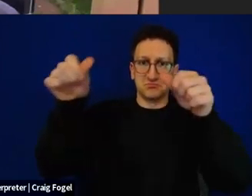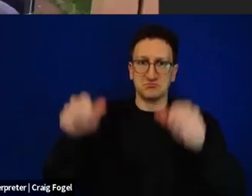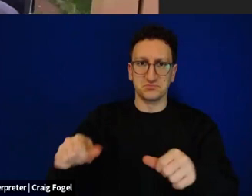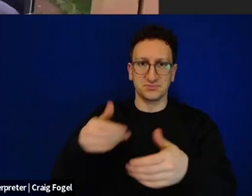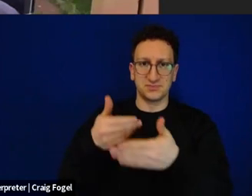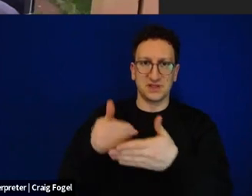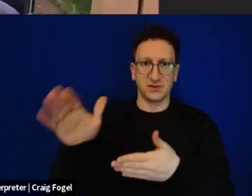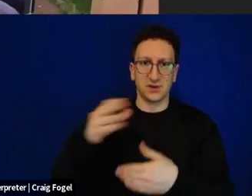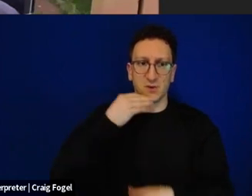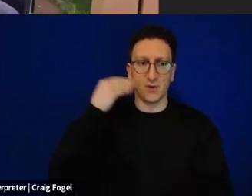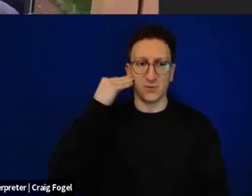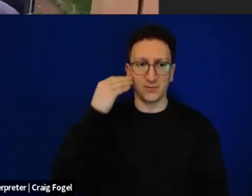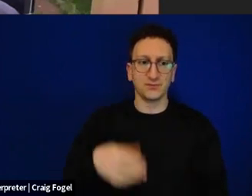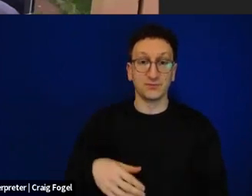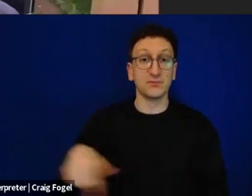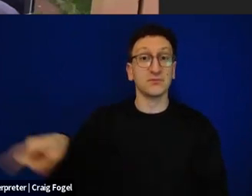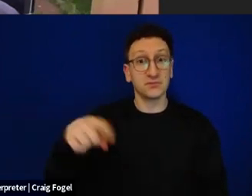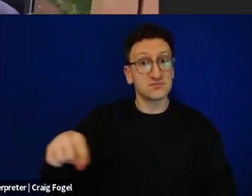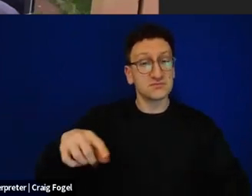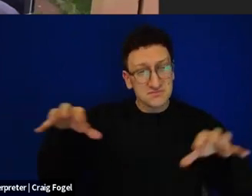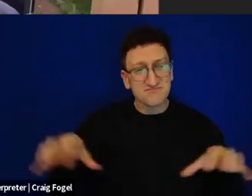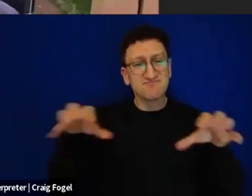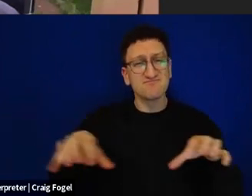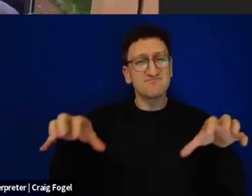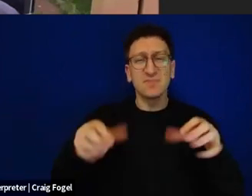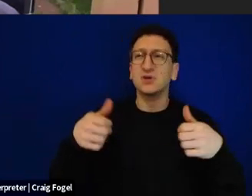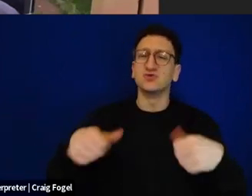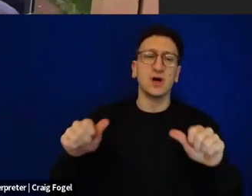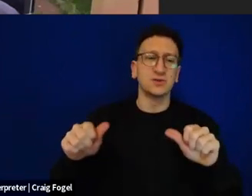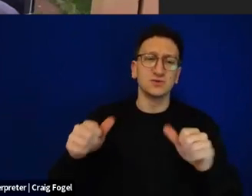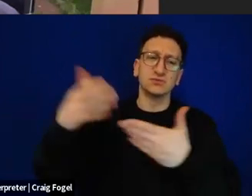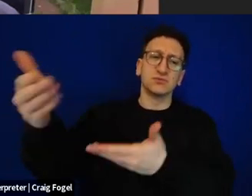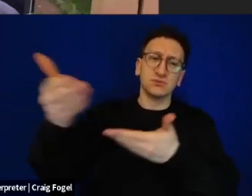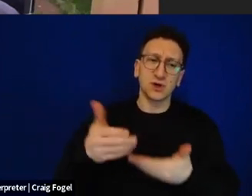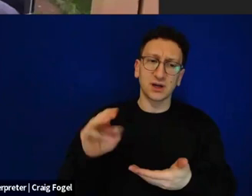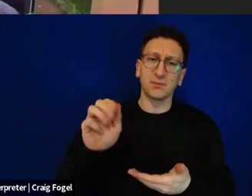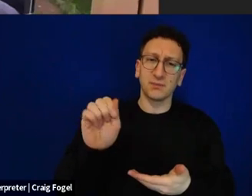And they've been very active in trying to bring Maya home and bring all the hostages home.